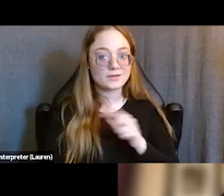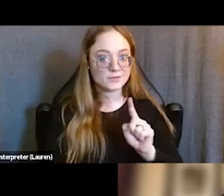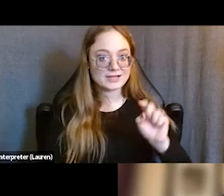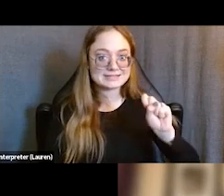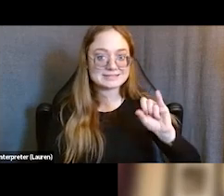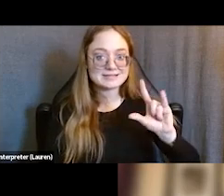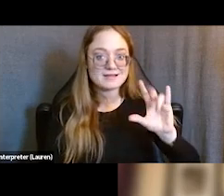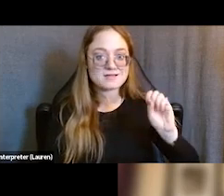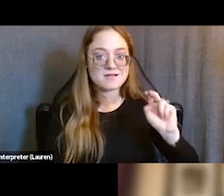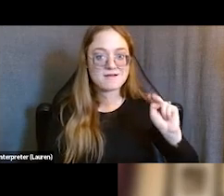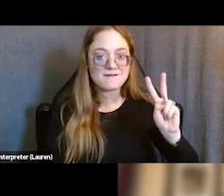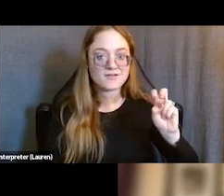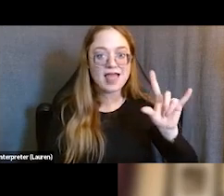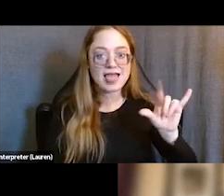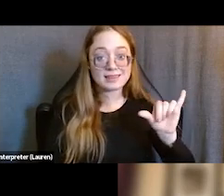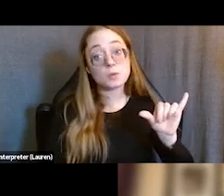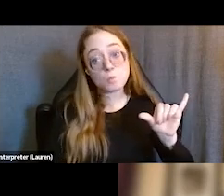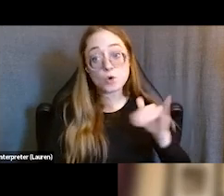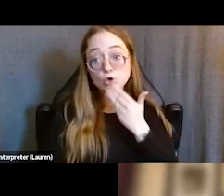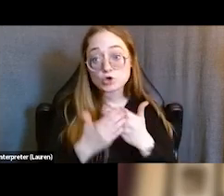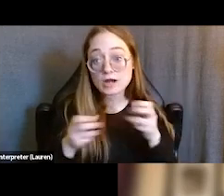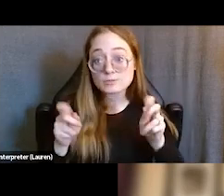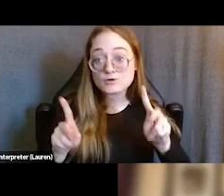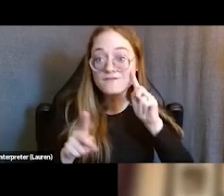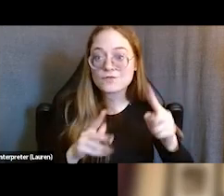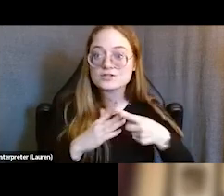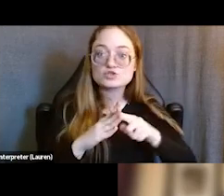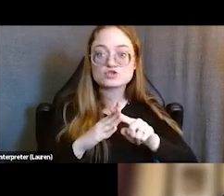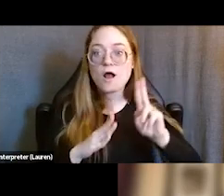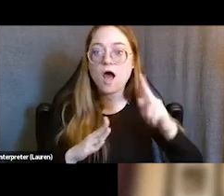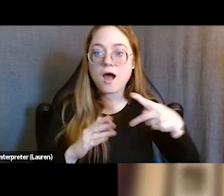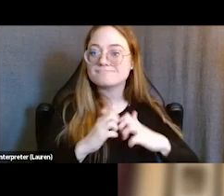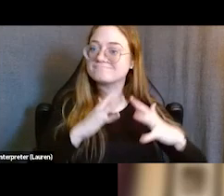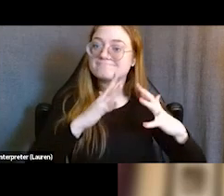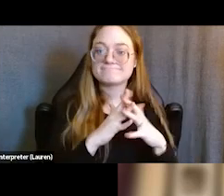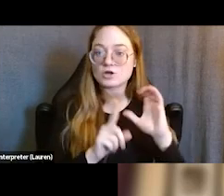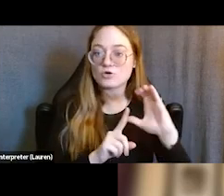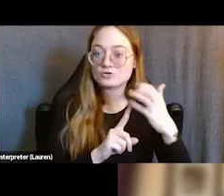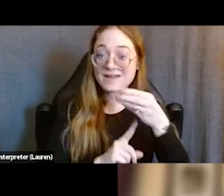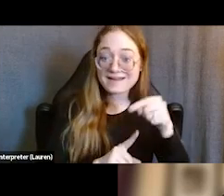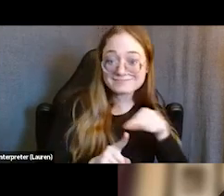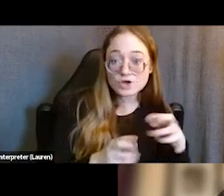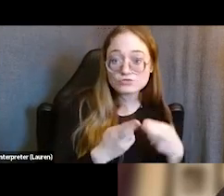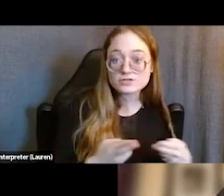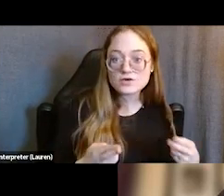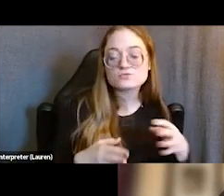this is a great opportunity to leverage the startup culture and its resources to benefit our returning people.